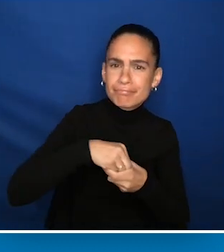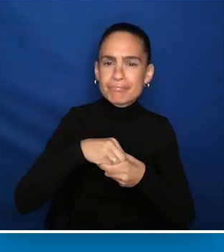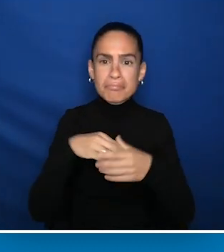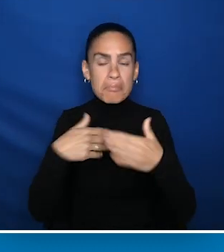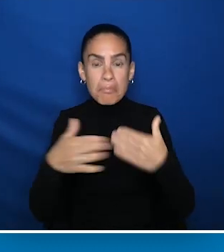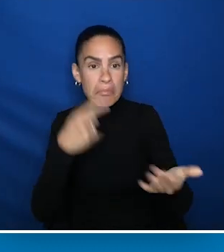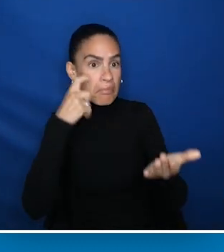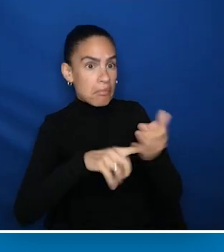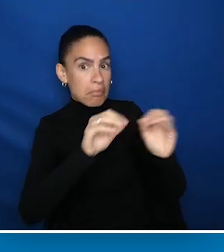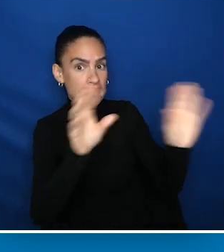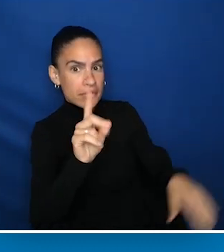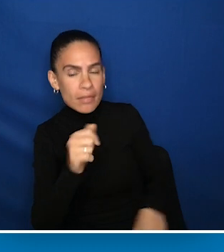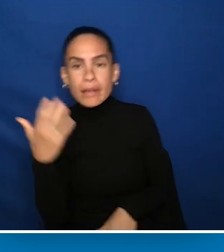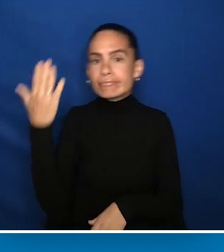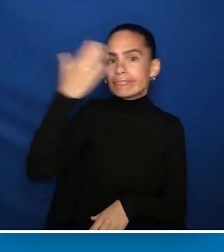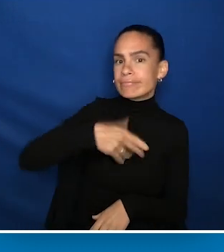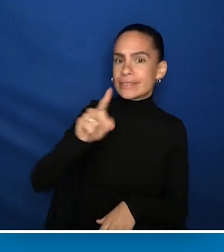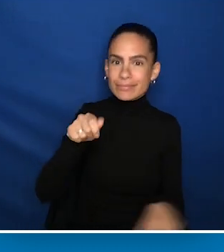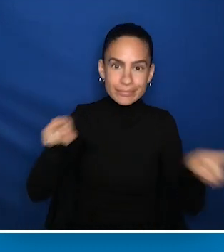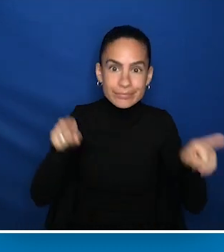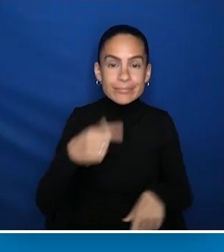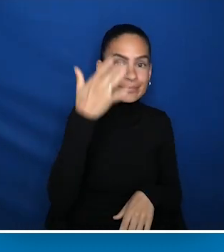Intellectual disability, physical disability, psychological,